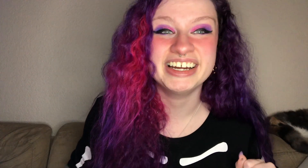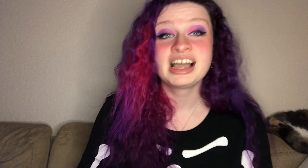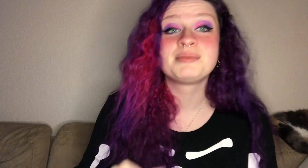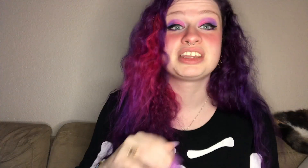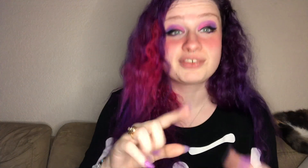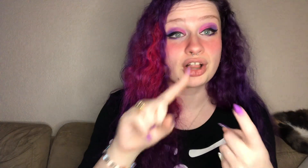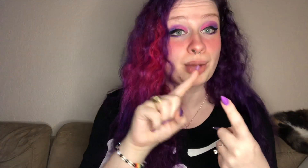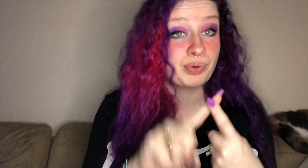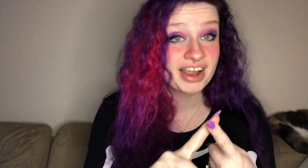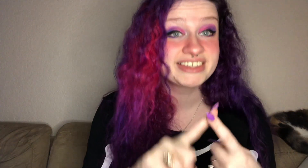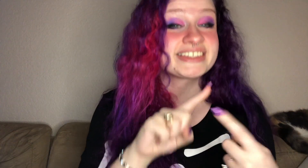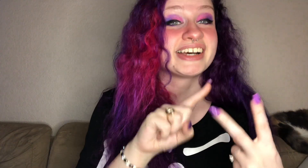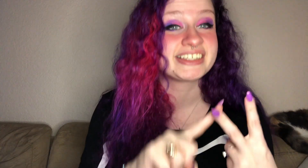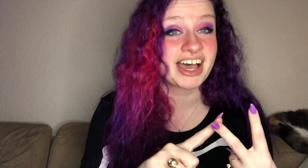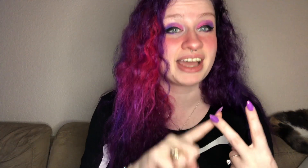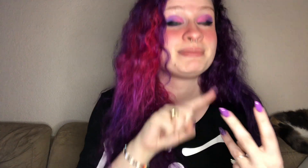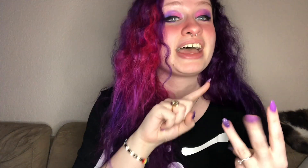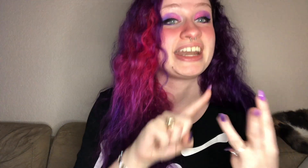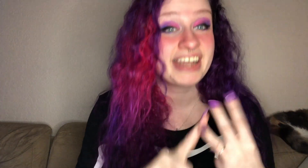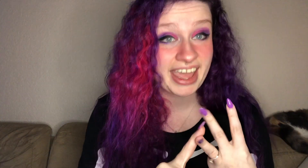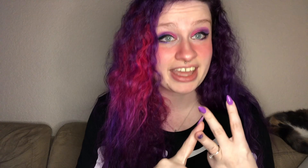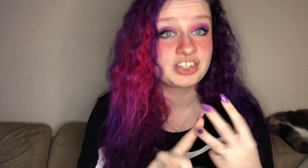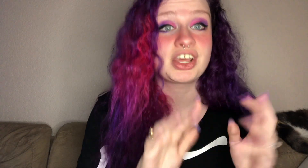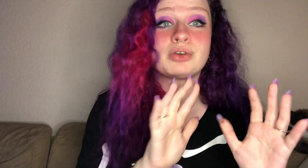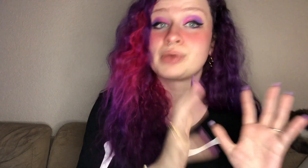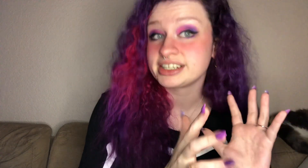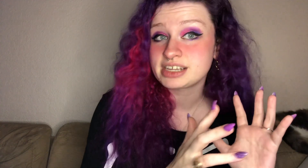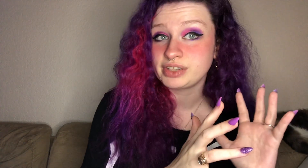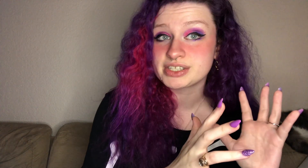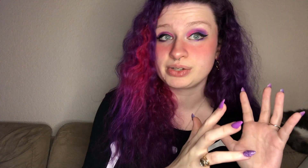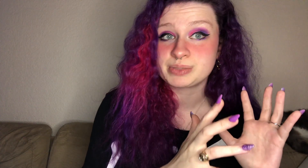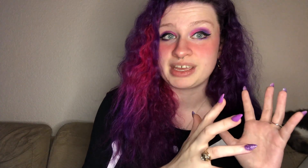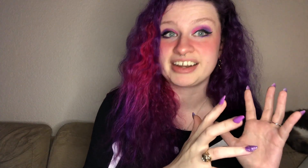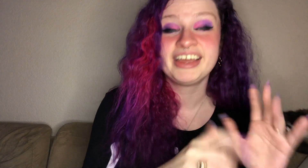i'm gonna give you all a price a time and an age at a relatively slow speed